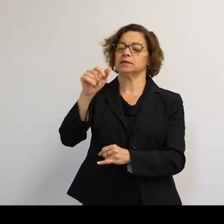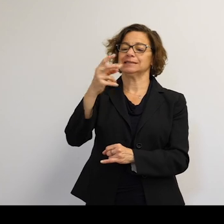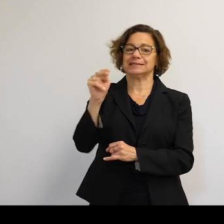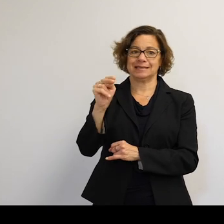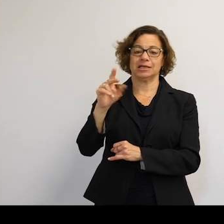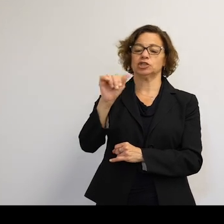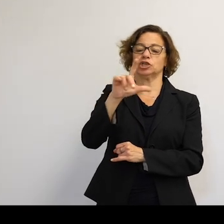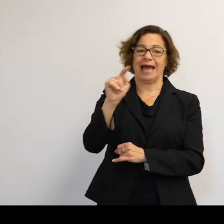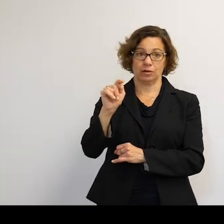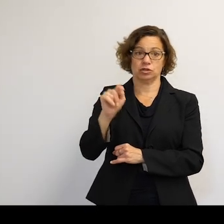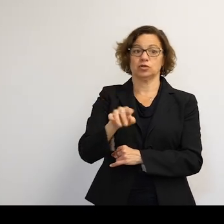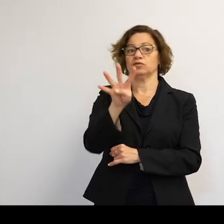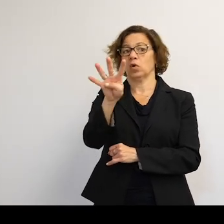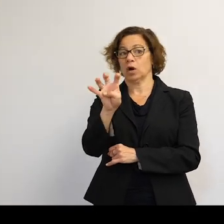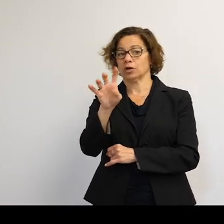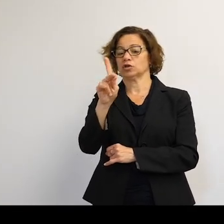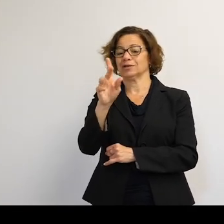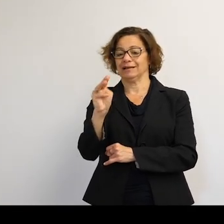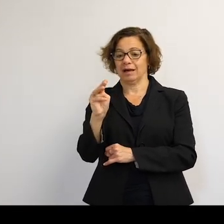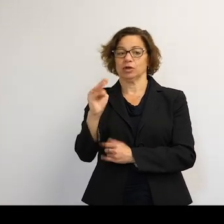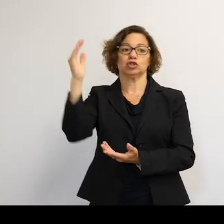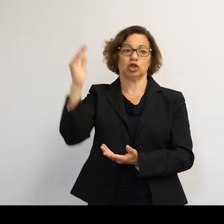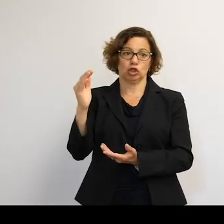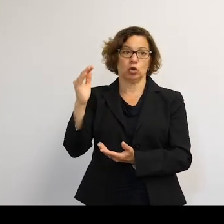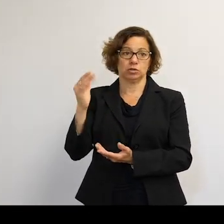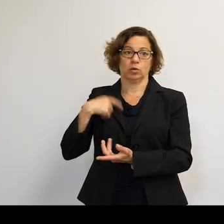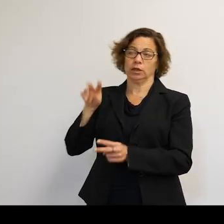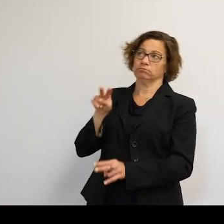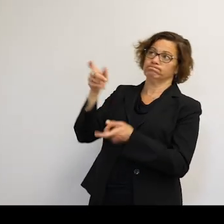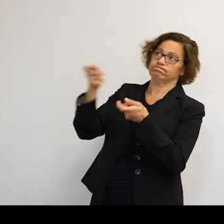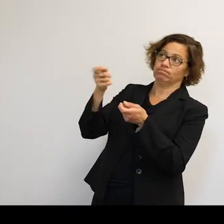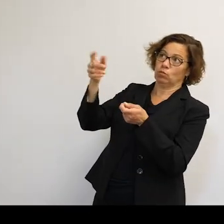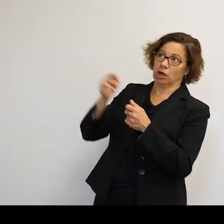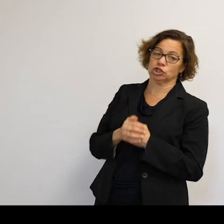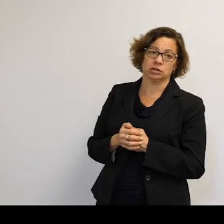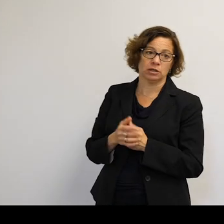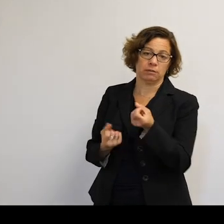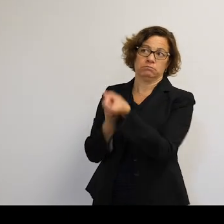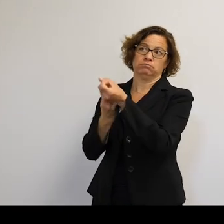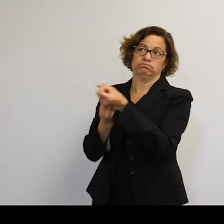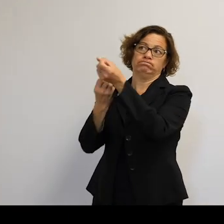of 400 kilometers. So what causes debris to deorbit?